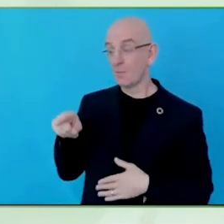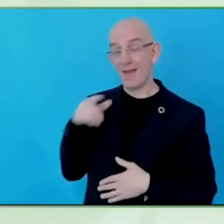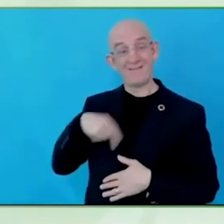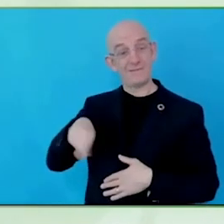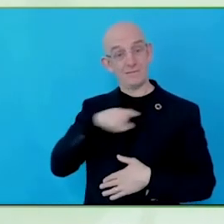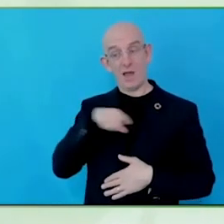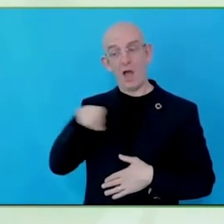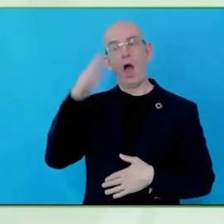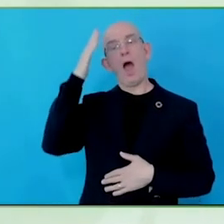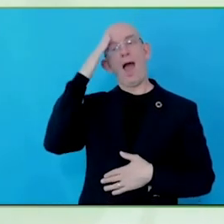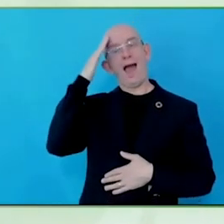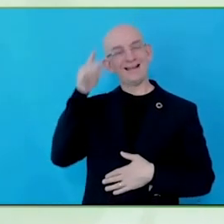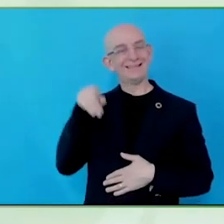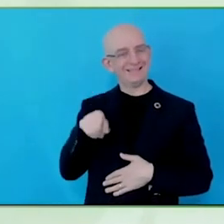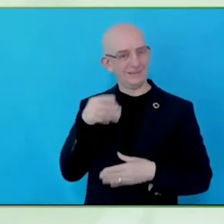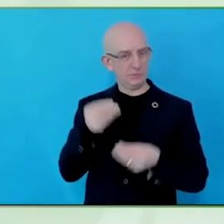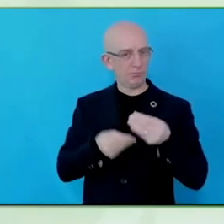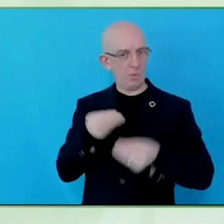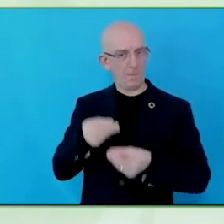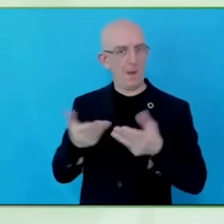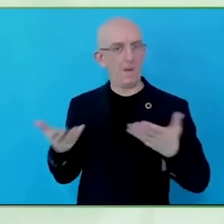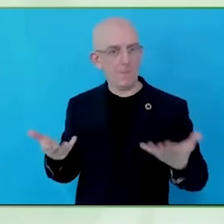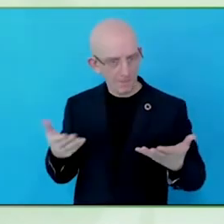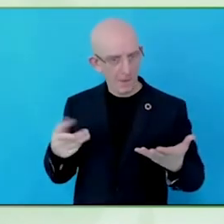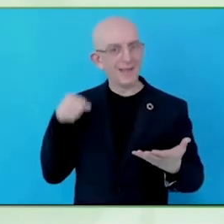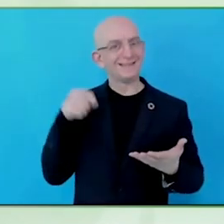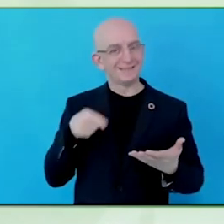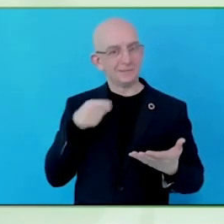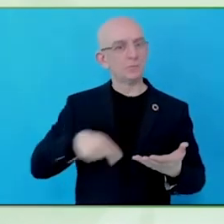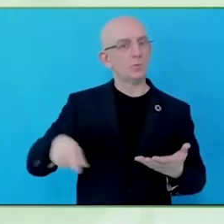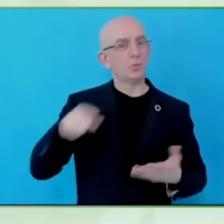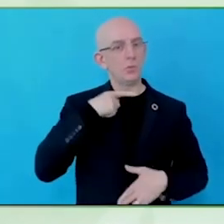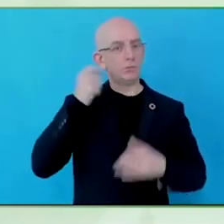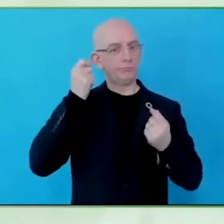insight is hard to actually engage with the community in a way that is